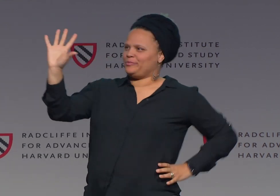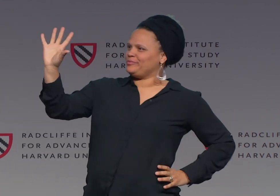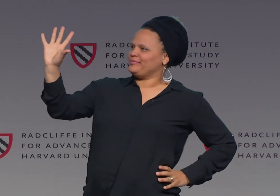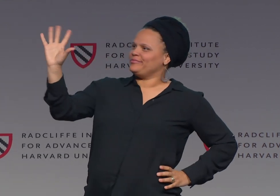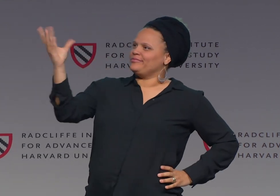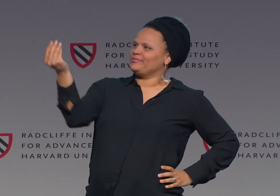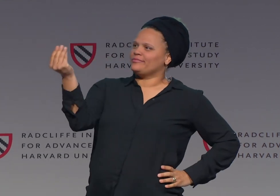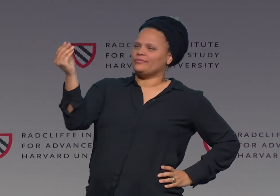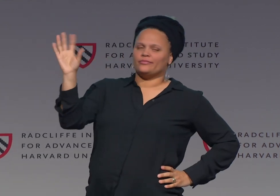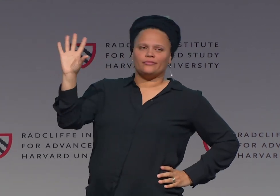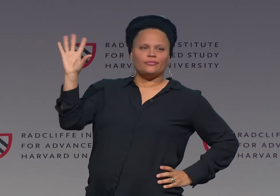Now the hand shape. Like this.